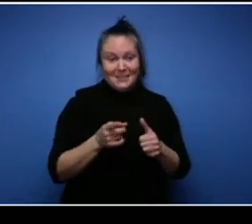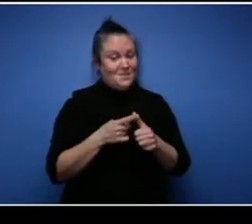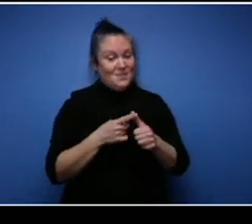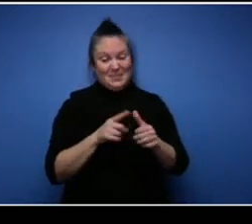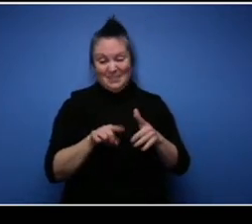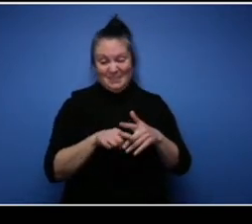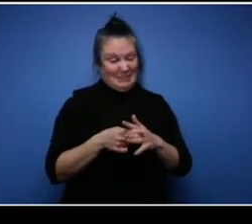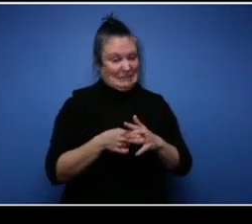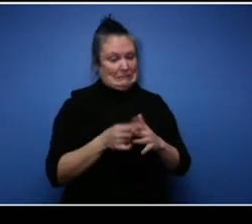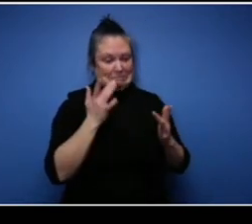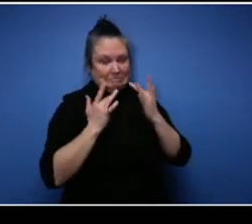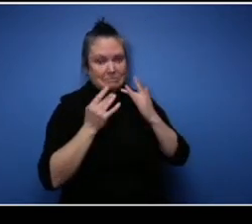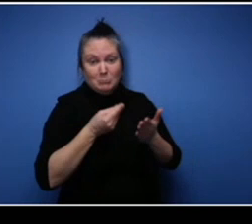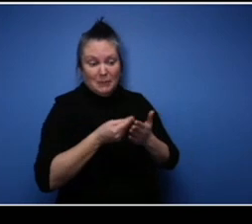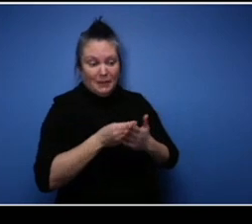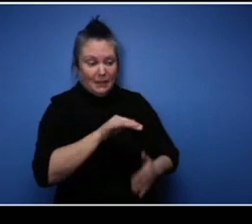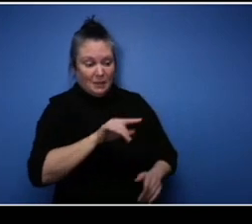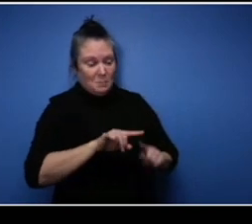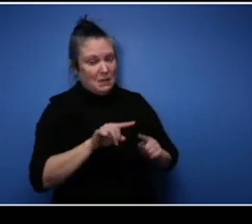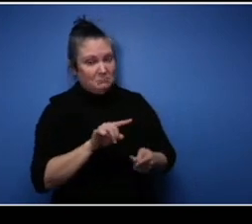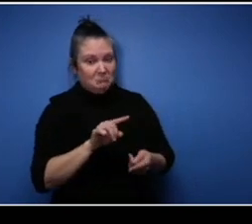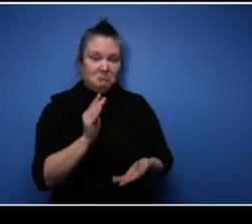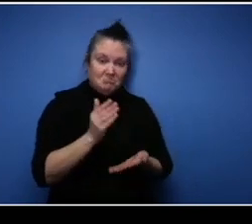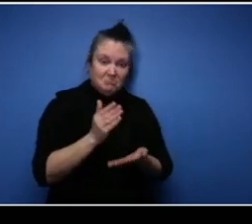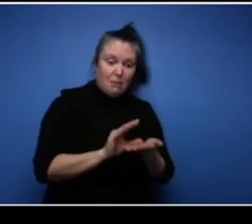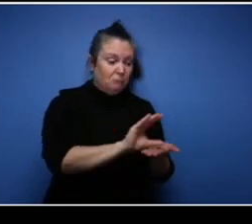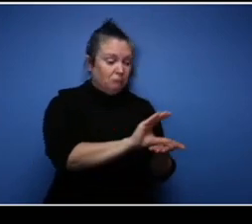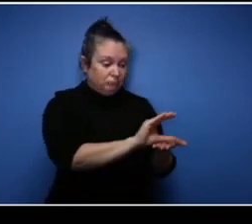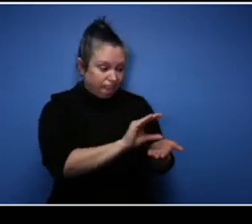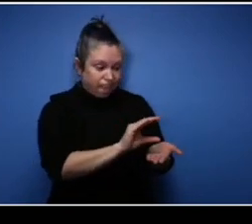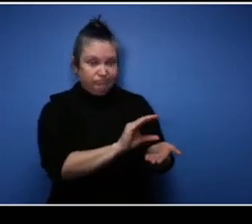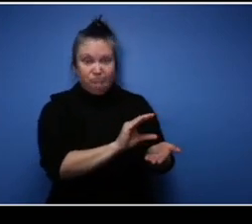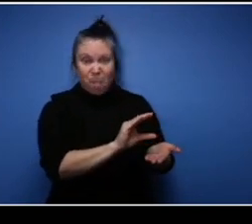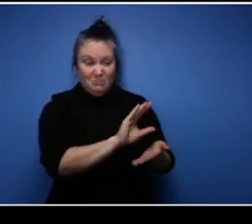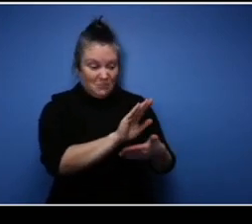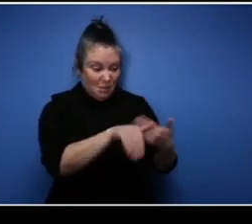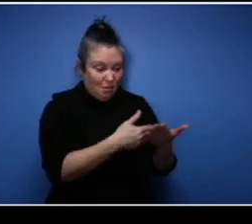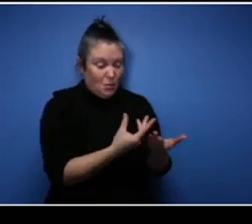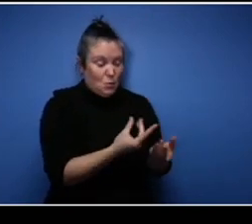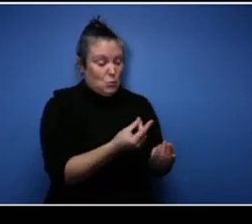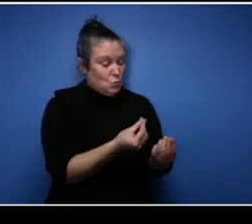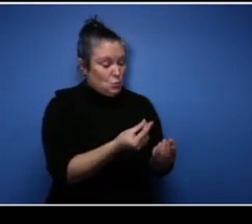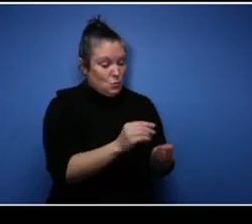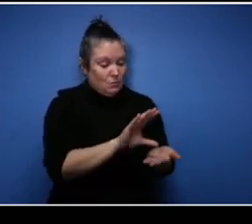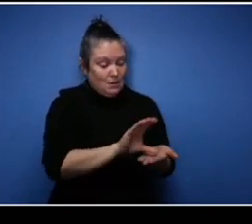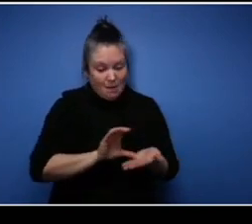you know what I did have I took every cent I had to actually start my business. I remember